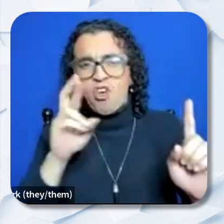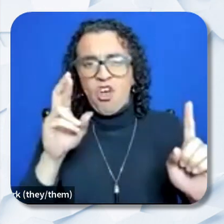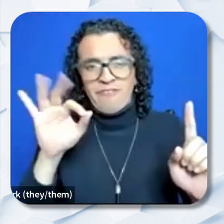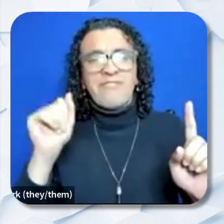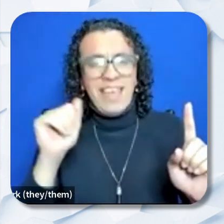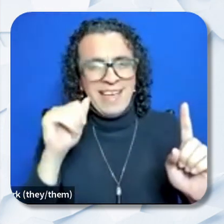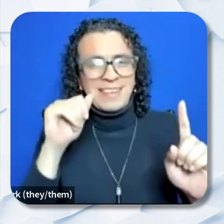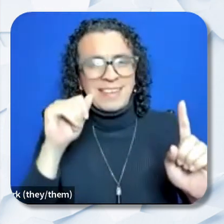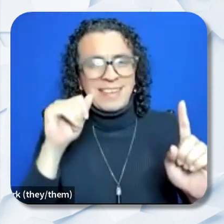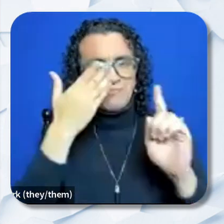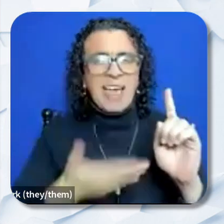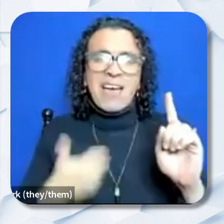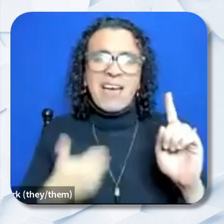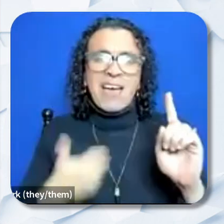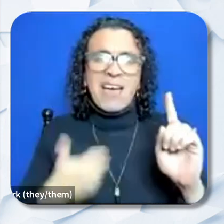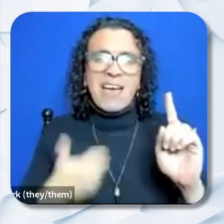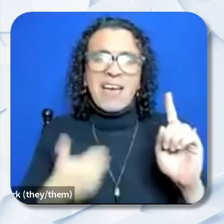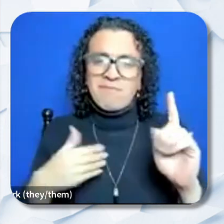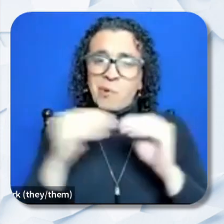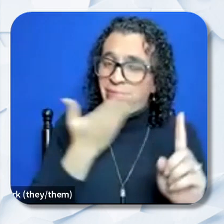If you have additional questions you may, um.